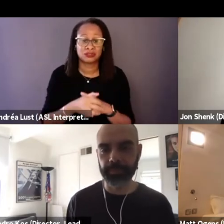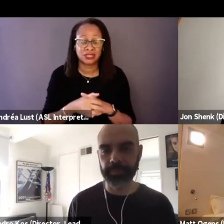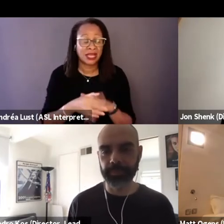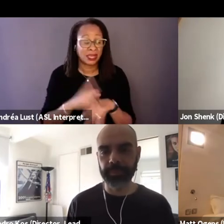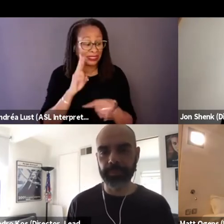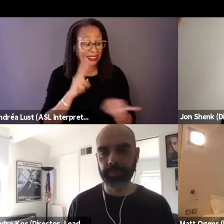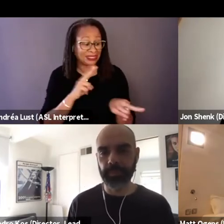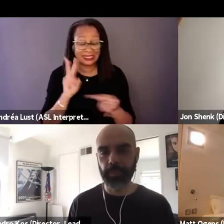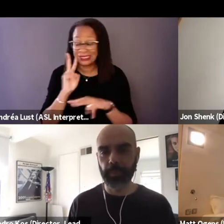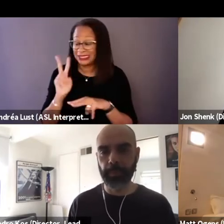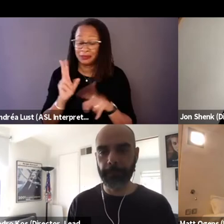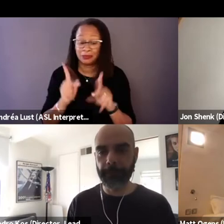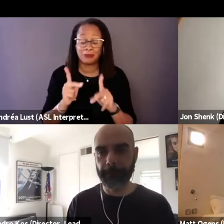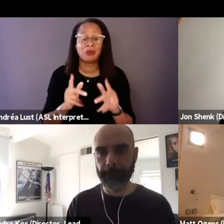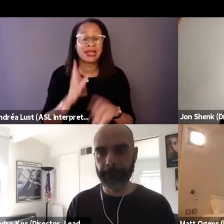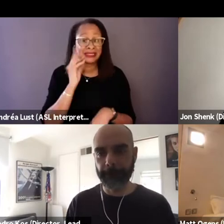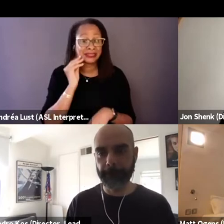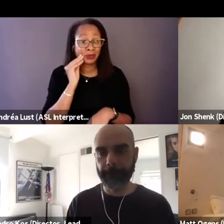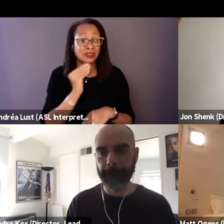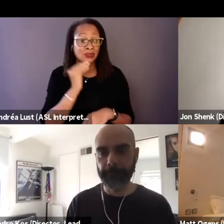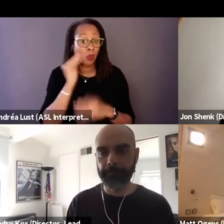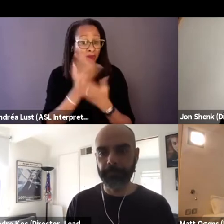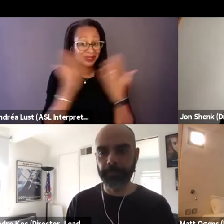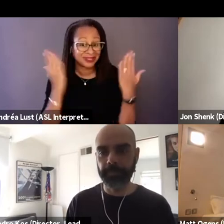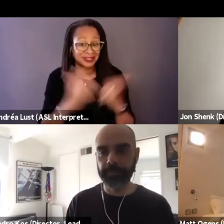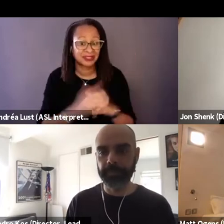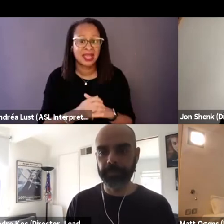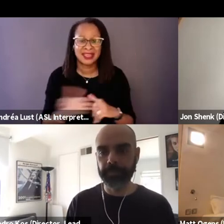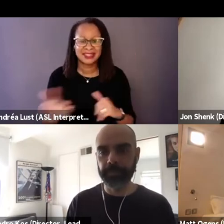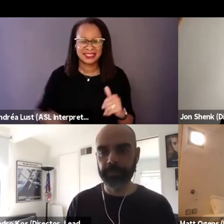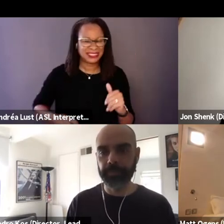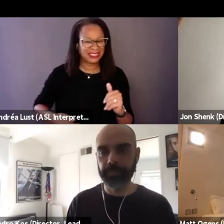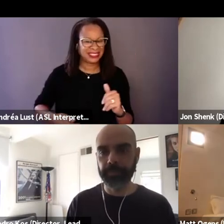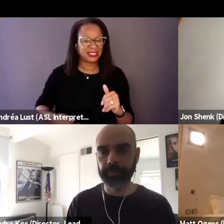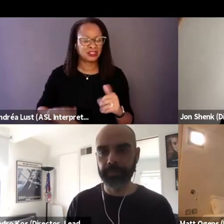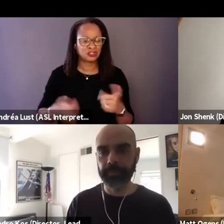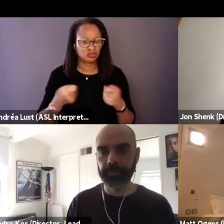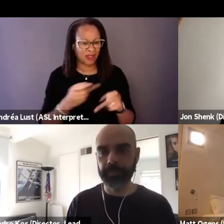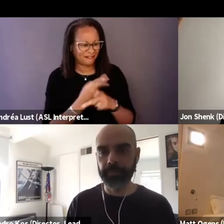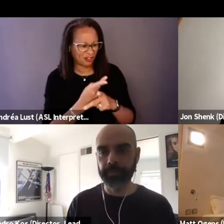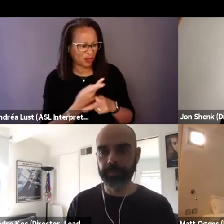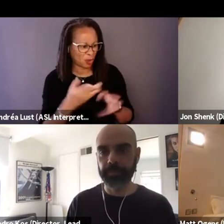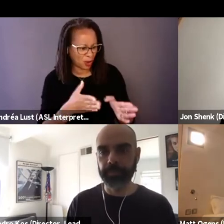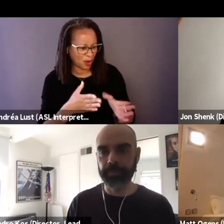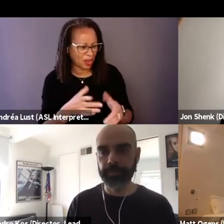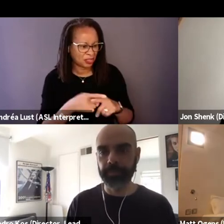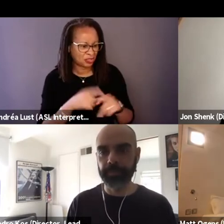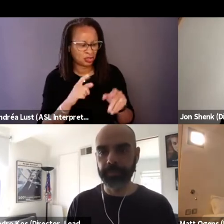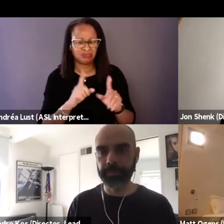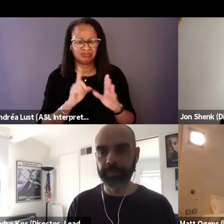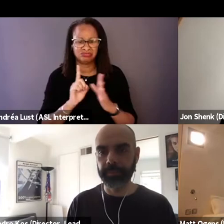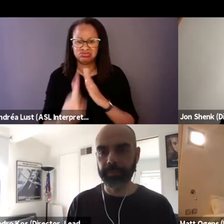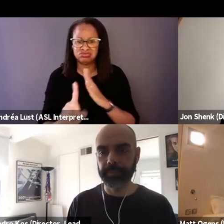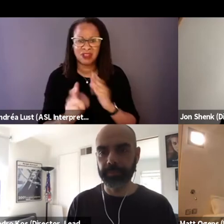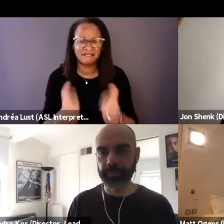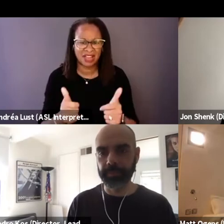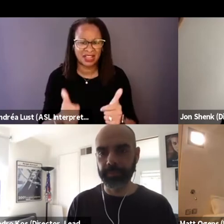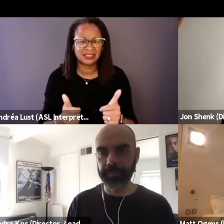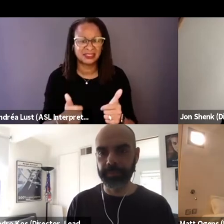I think it's just kind of human instinct to try to figure out a way to move through it as fast as we can, right?